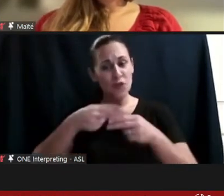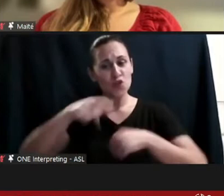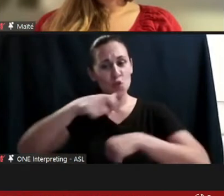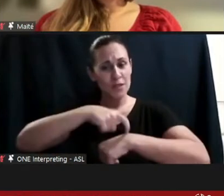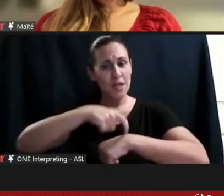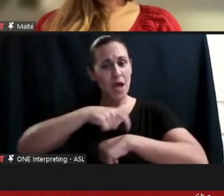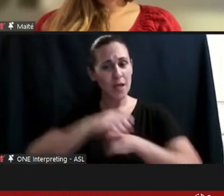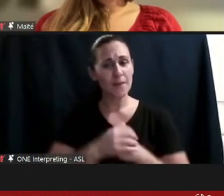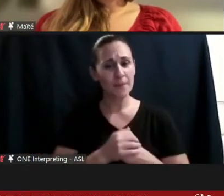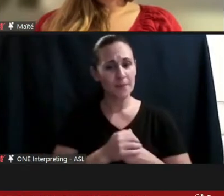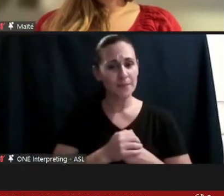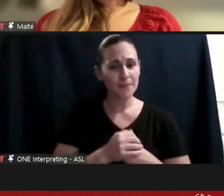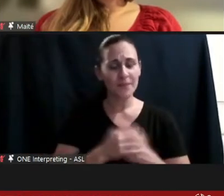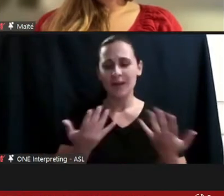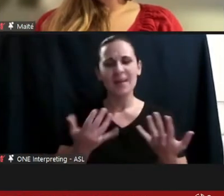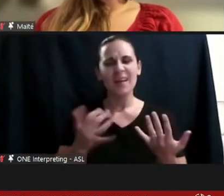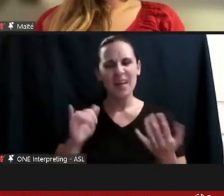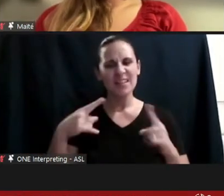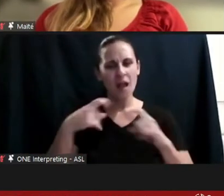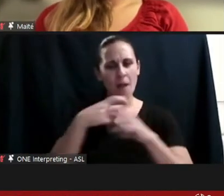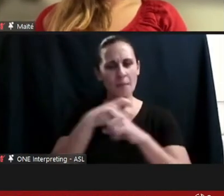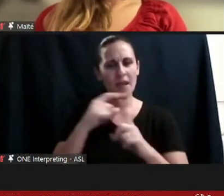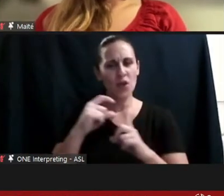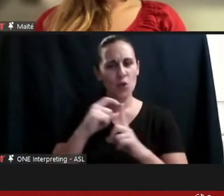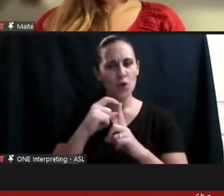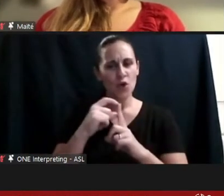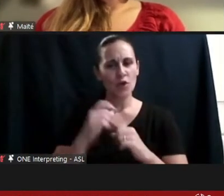It's a complicated word. >>PETER POULLOS: There are a lot of